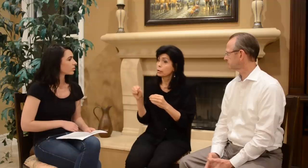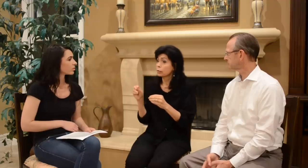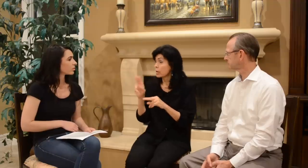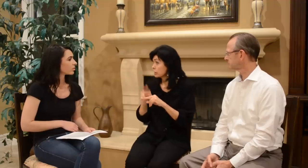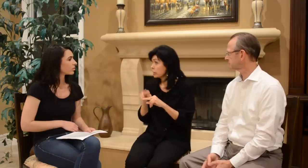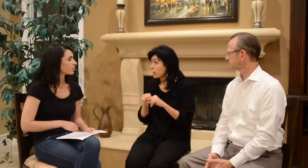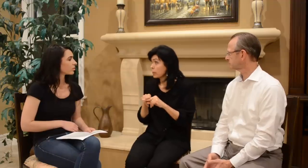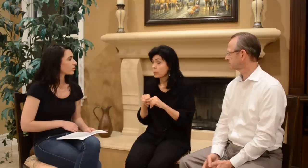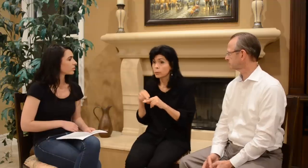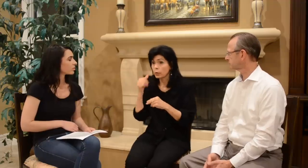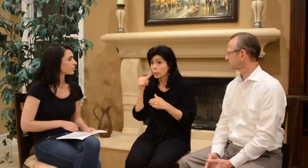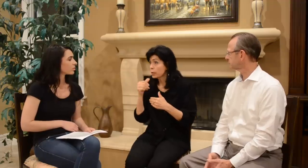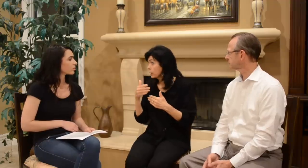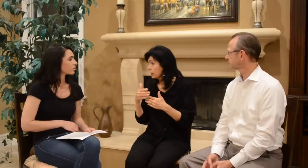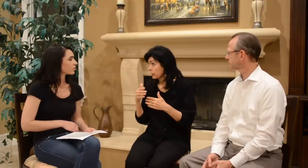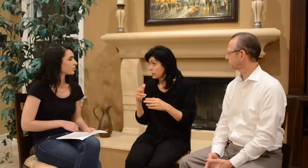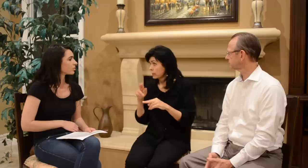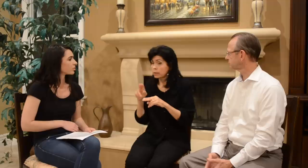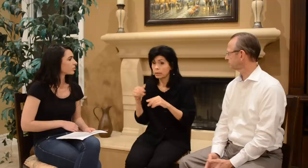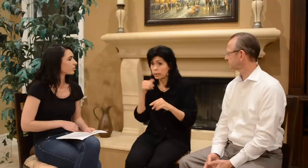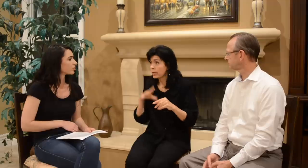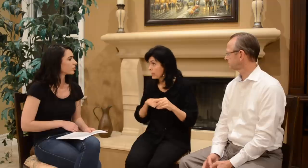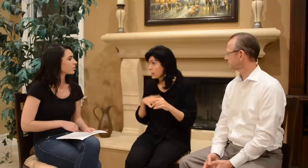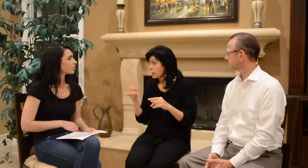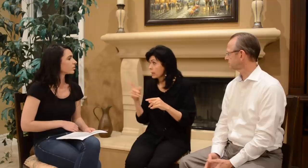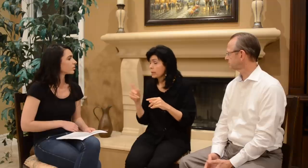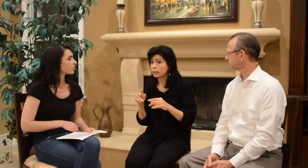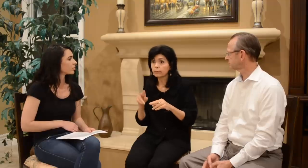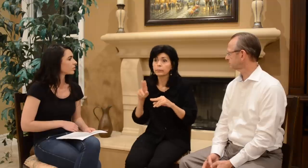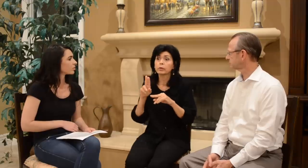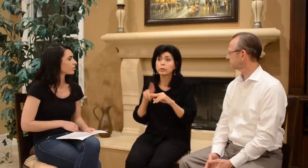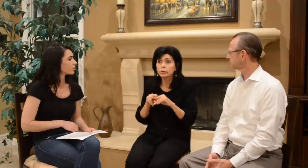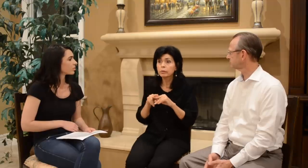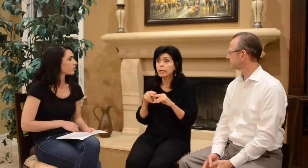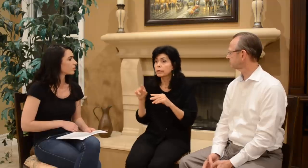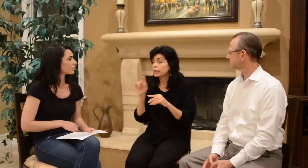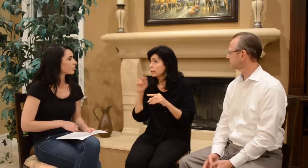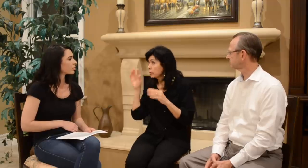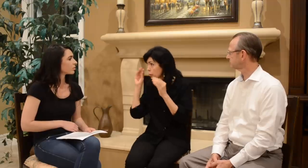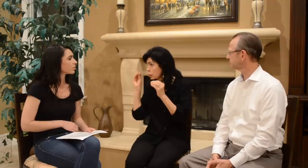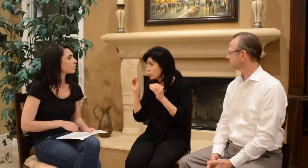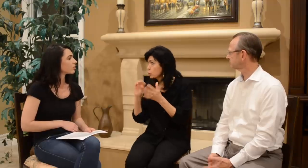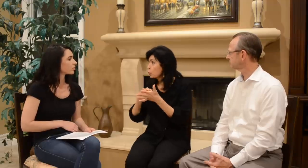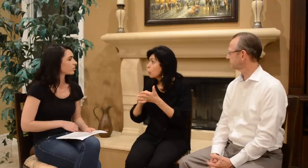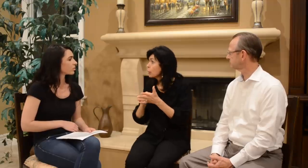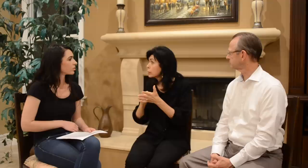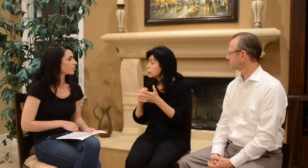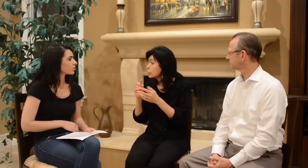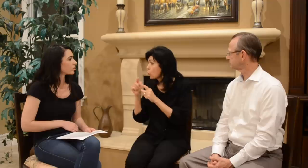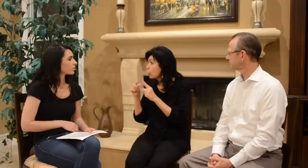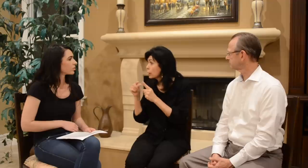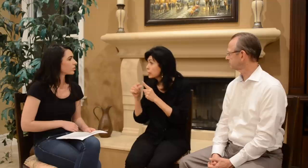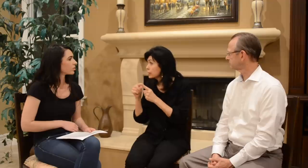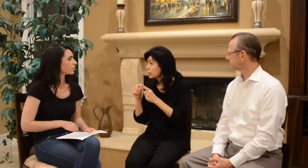So I would sit down with the lady and sit down and they would teach you words.